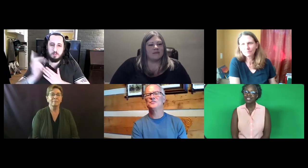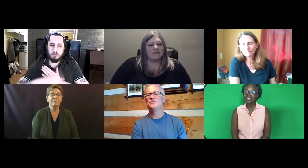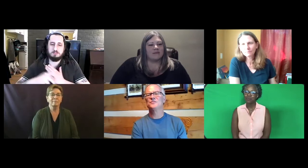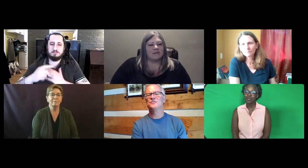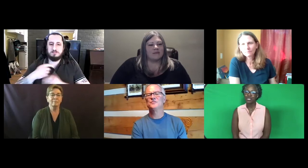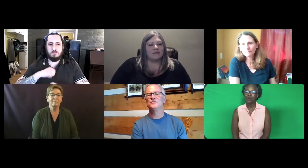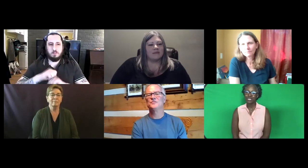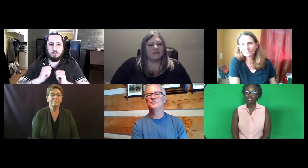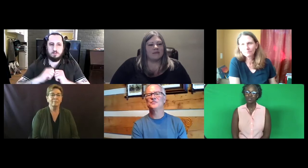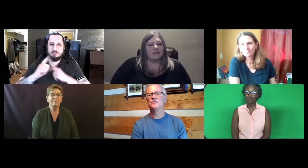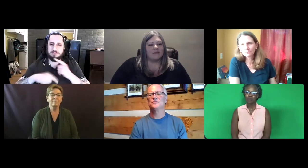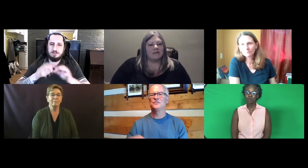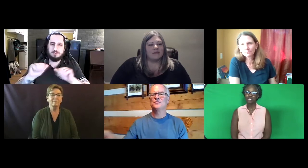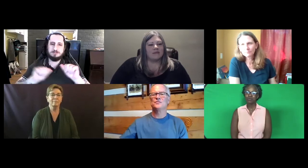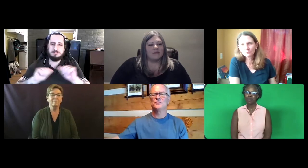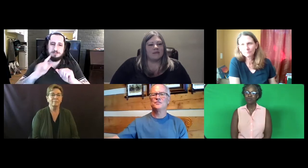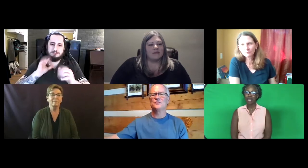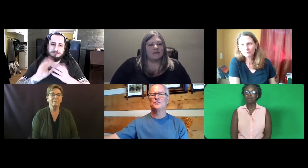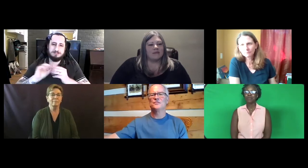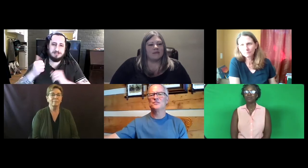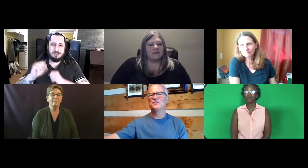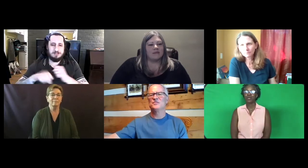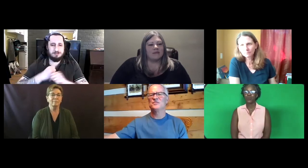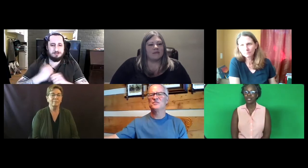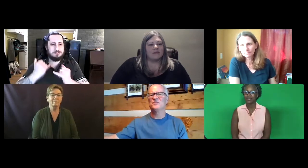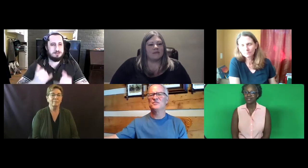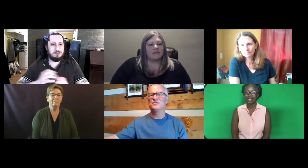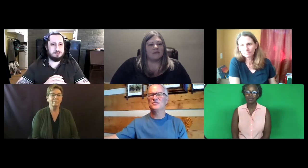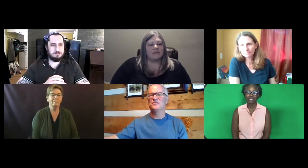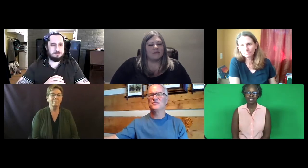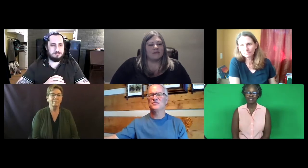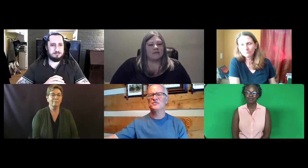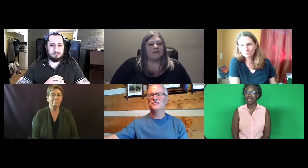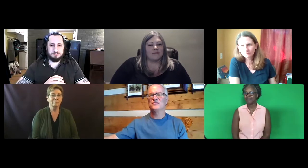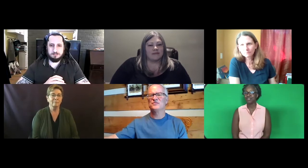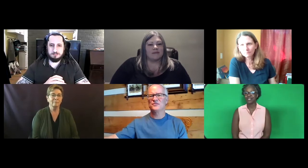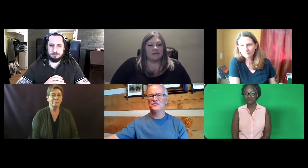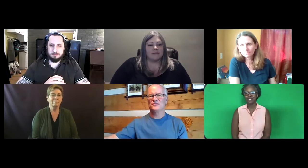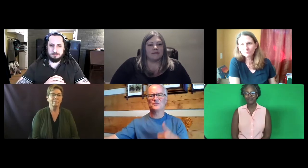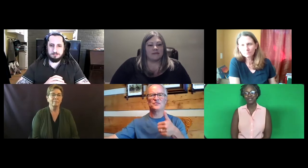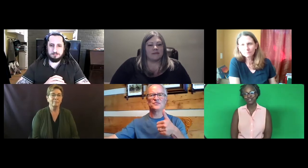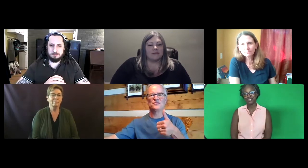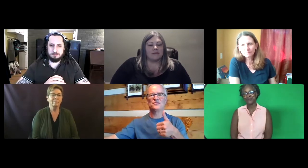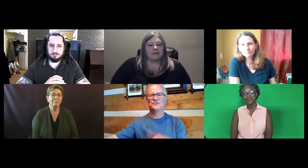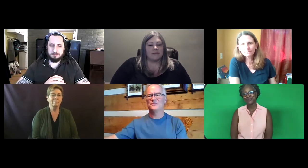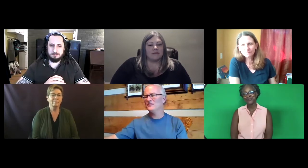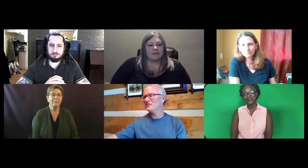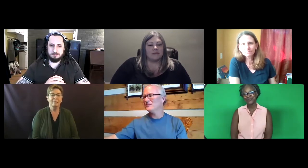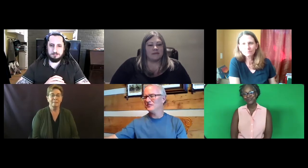And I work with the interpreter preparation program. Work with sign language assessment and have done that for several years now.